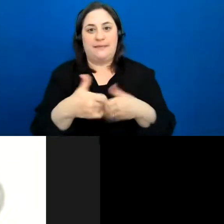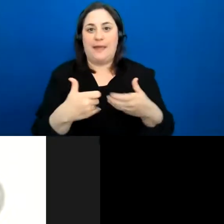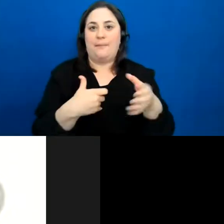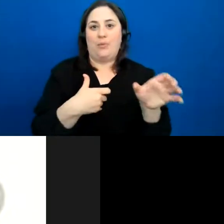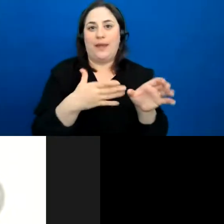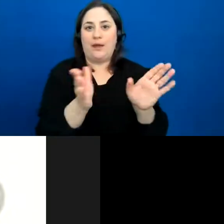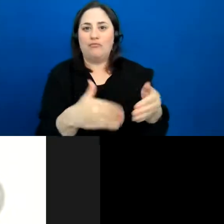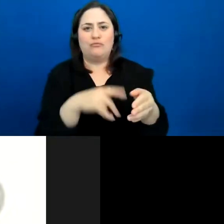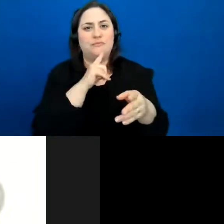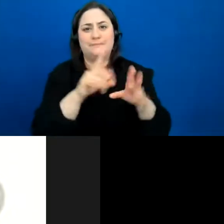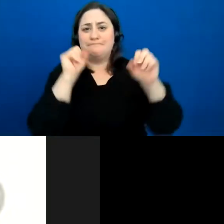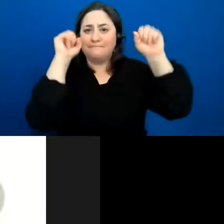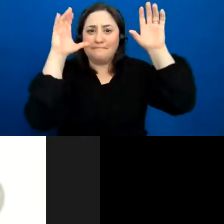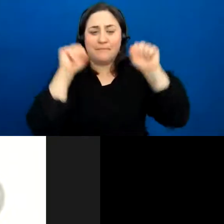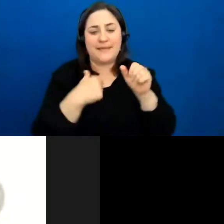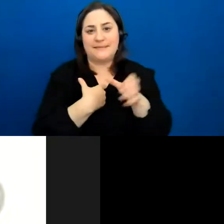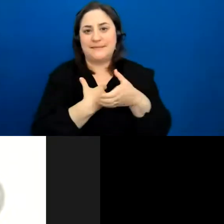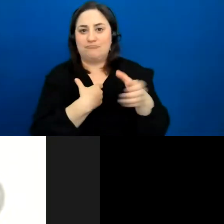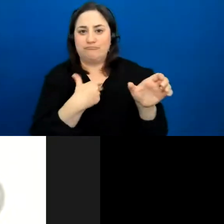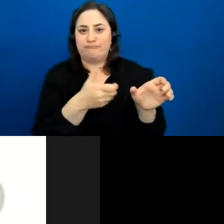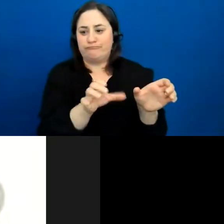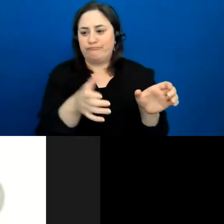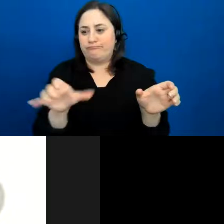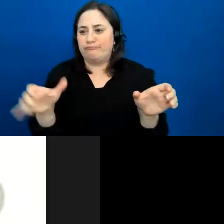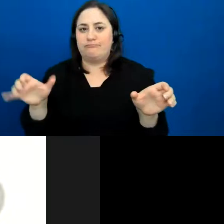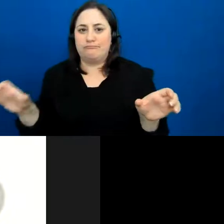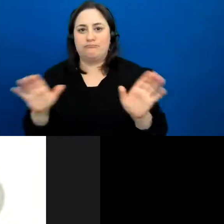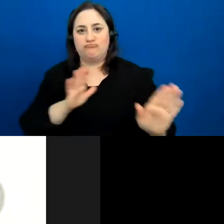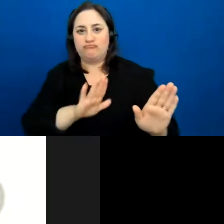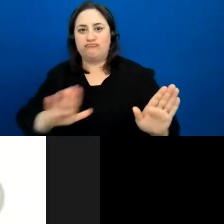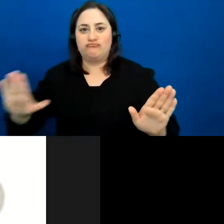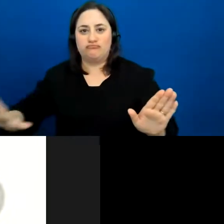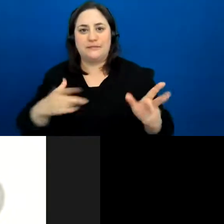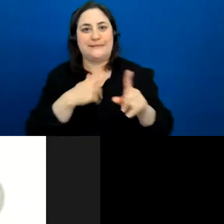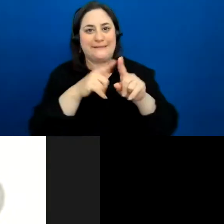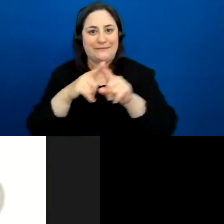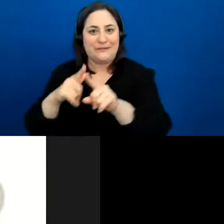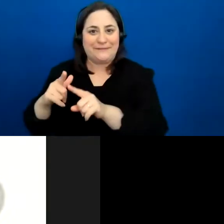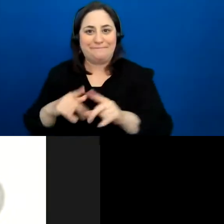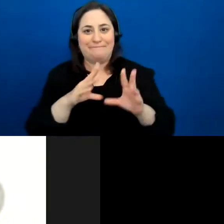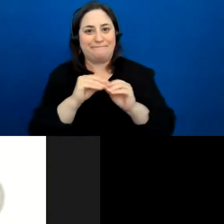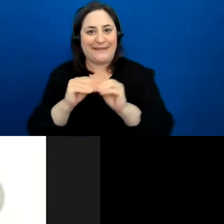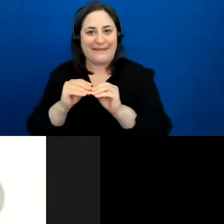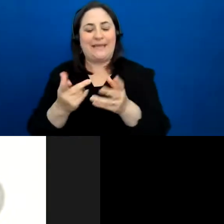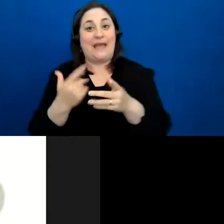is a different session, as a different kind of breakout session within the main kind of forum. I